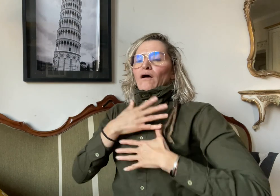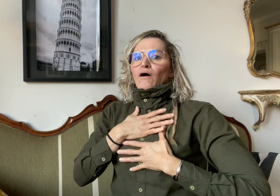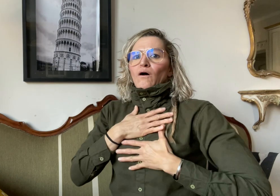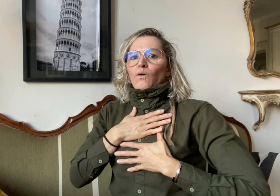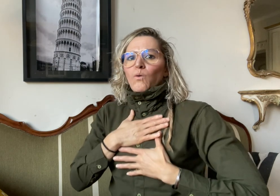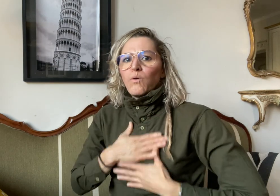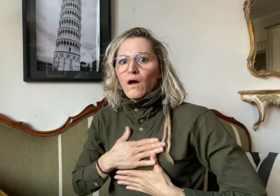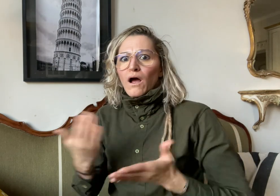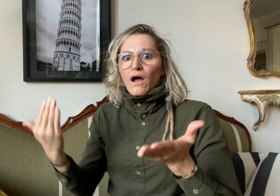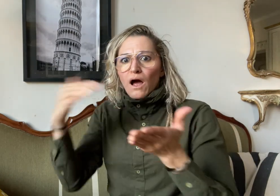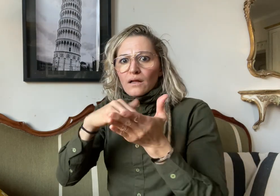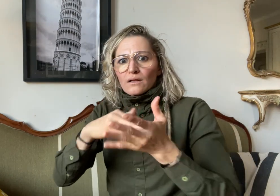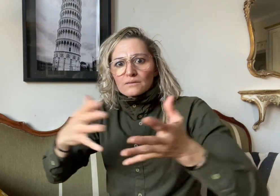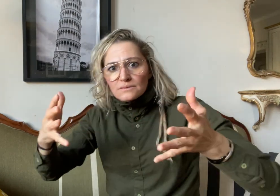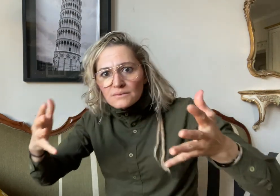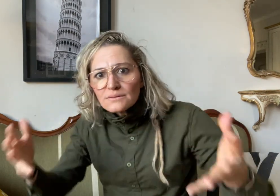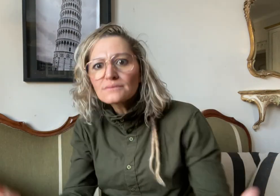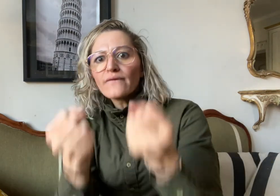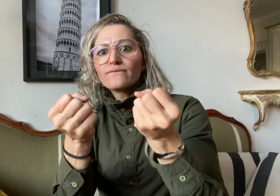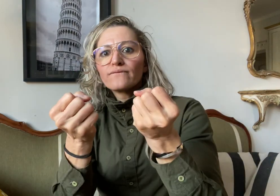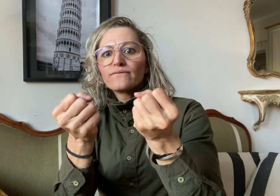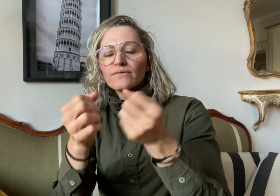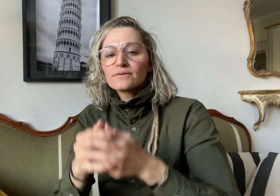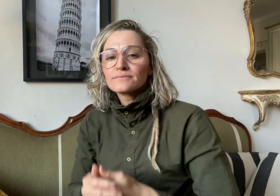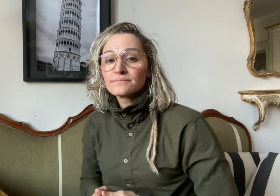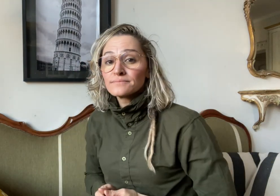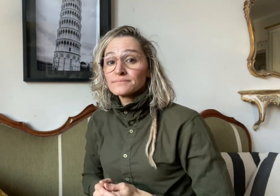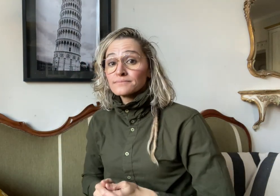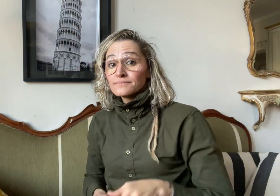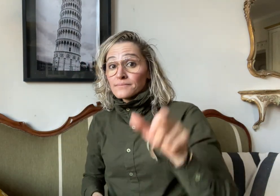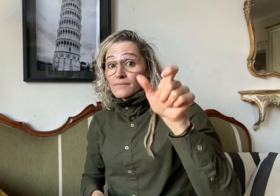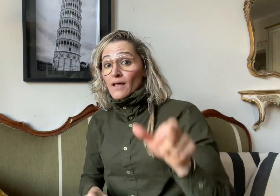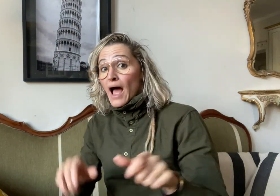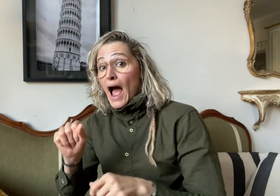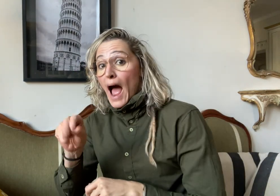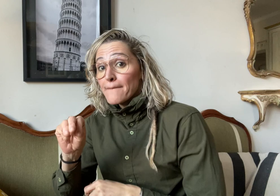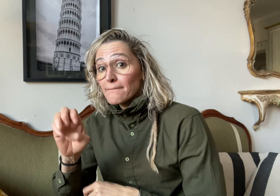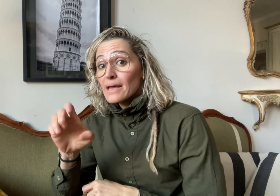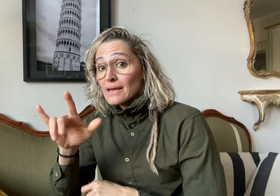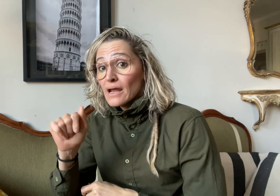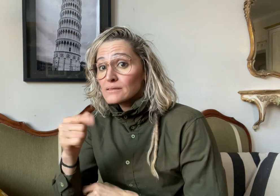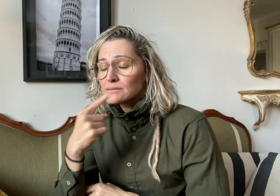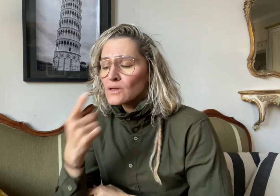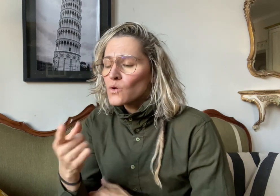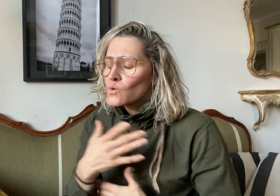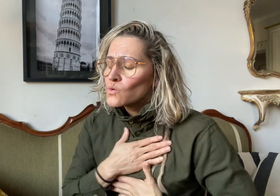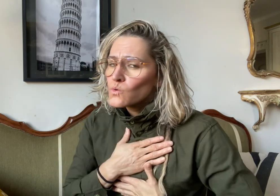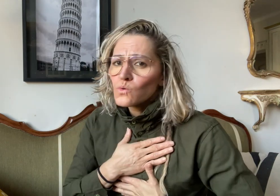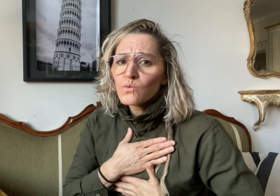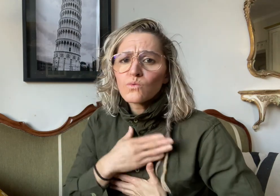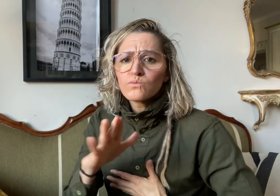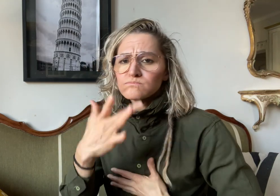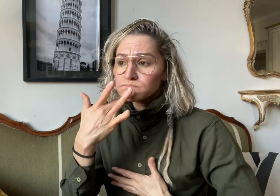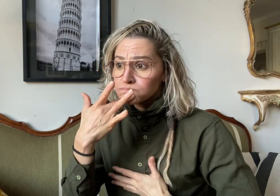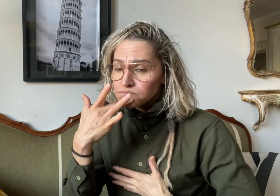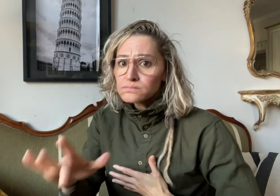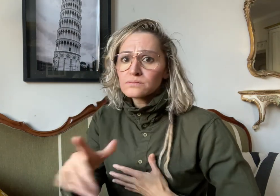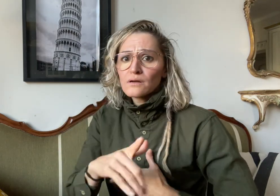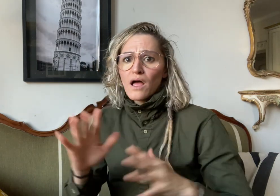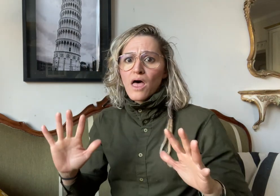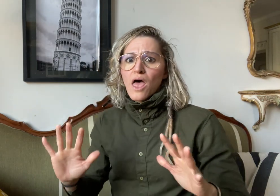Amelia says she is lucky to be alive and it is